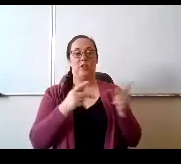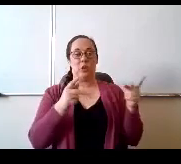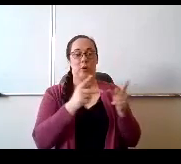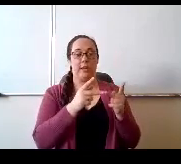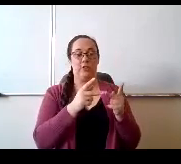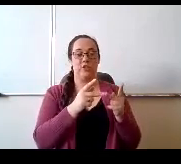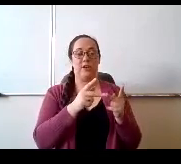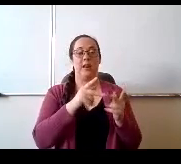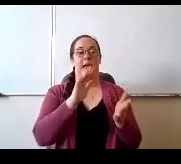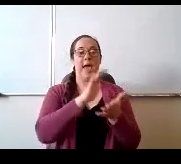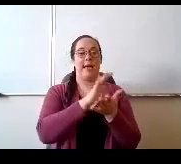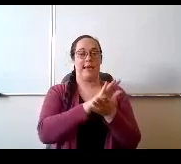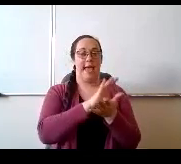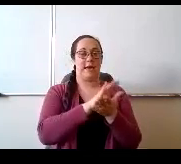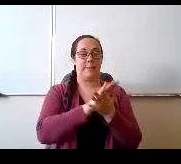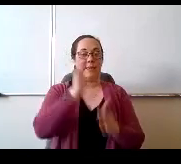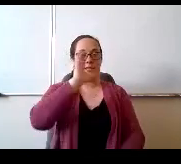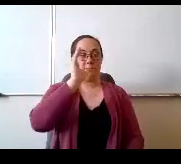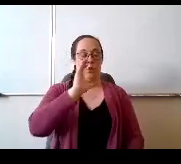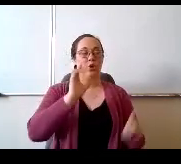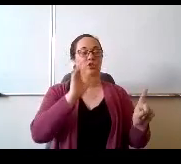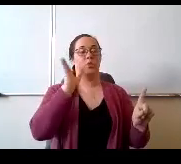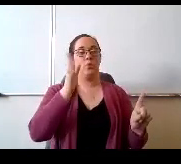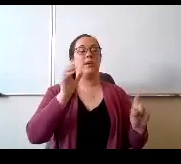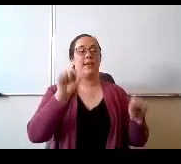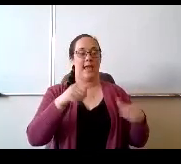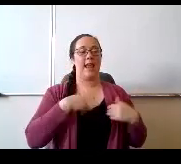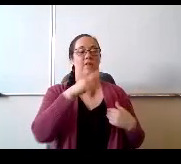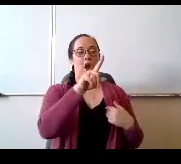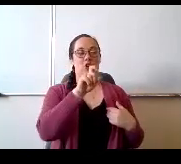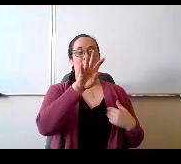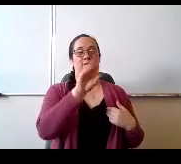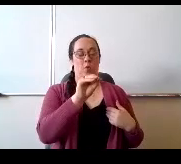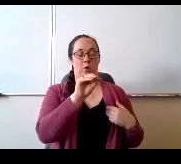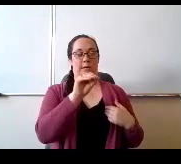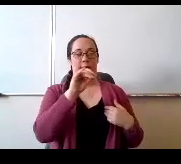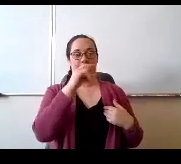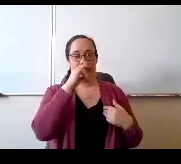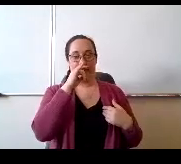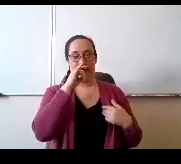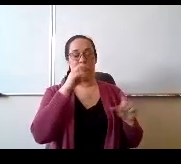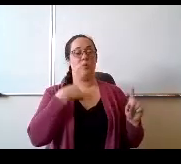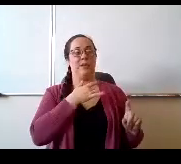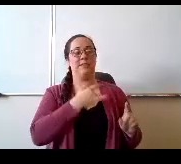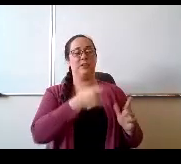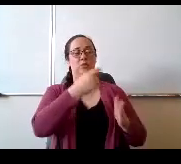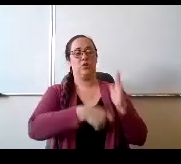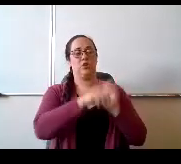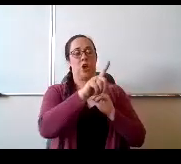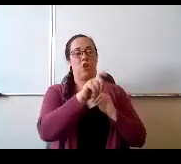over at Academy. Explore, explore so we can have 140 enrollees. We normally charge $140.00 for tuition.